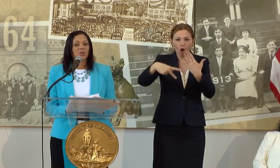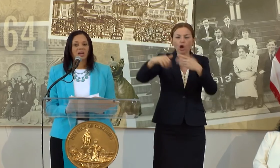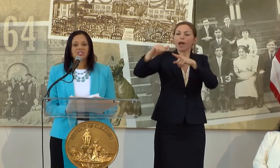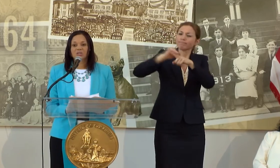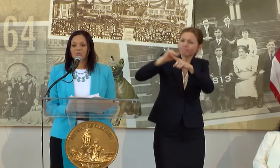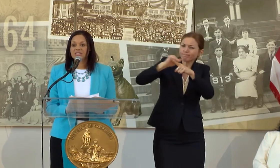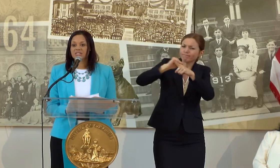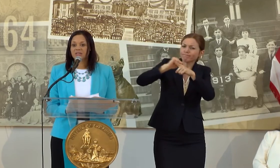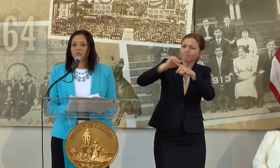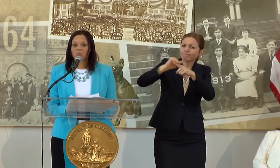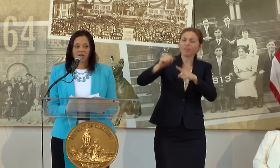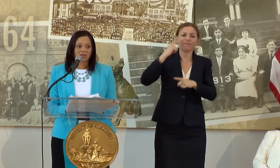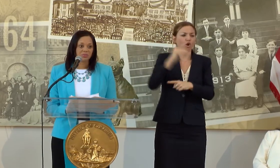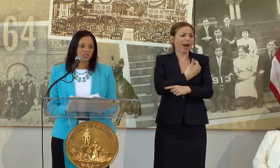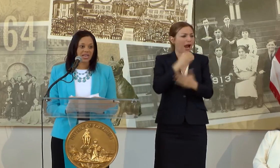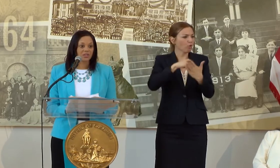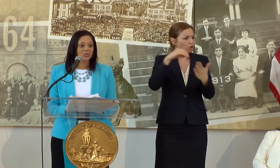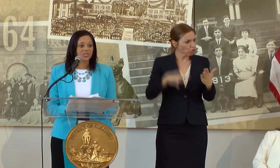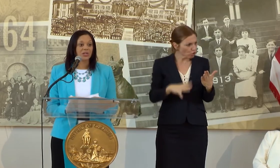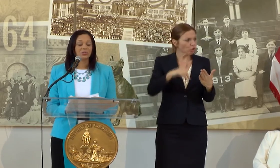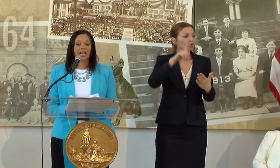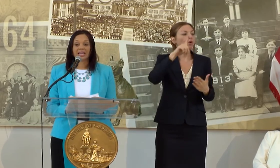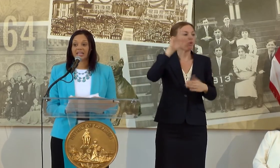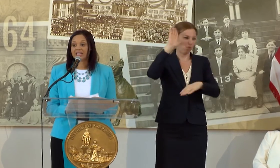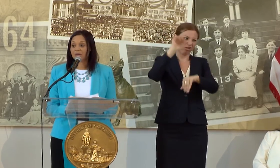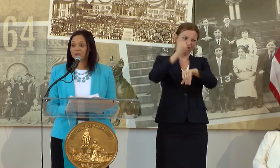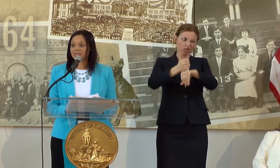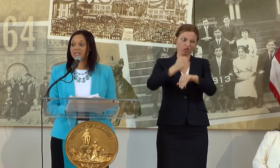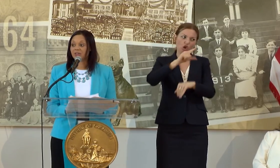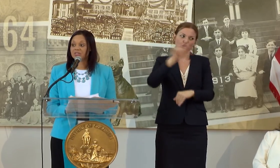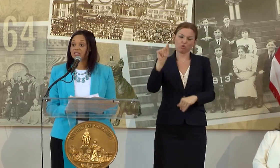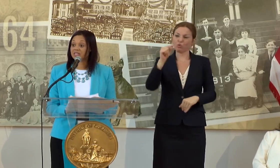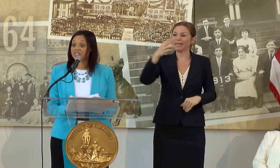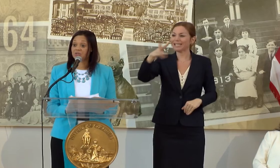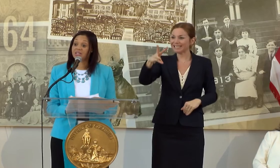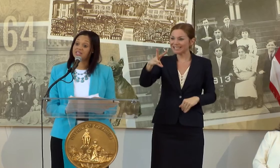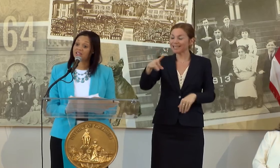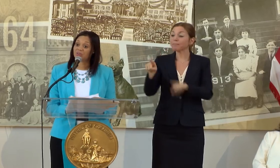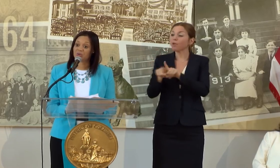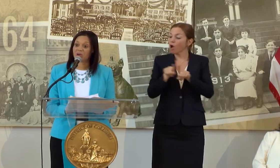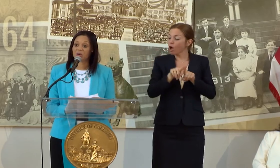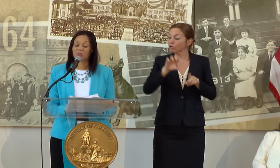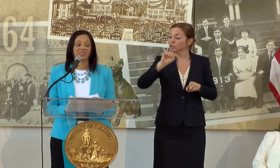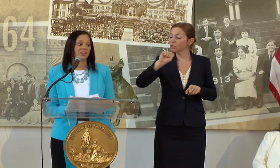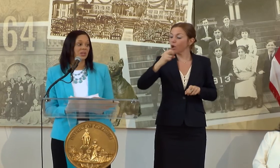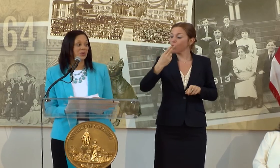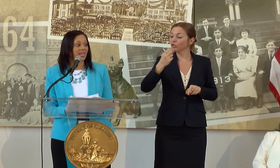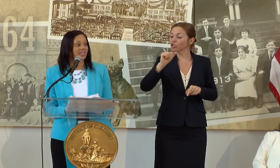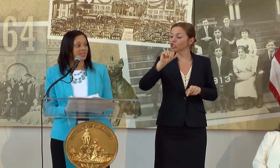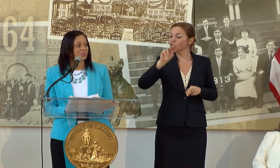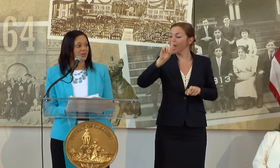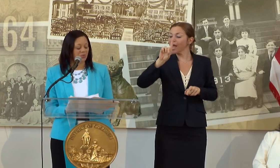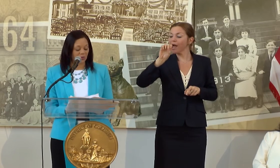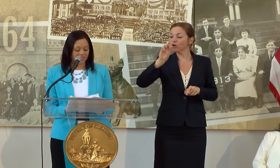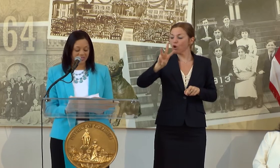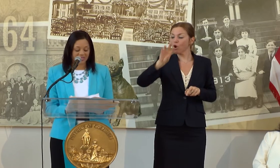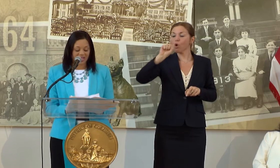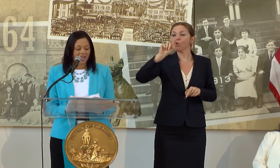AND WE ALSO RECENTLY WELCOMED SHADOW STONE LIGHTING COMPANY HERE TO THE DISTRICT AS THEIR NEW HOME AND THEY ARE LOCATED IN BRENTWOOD.